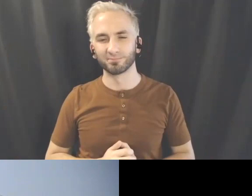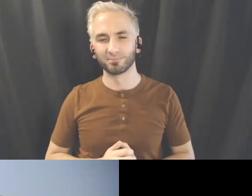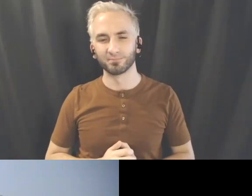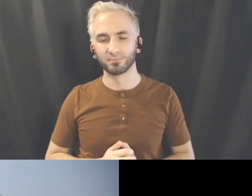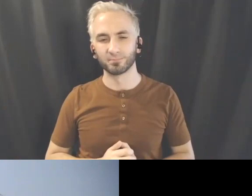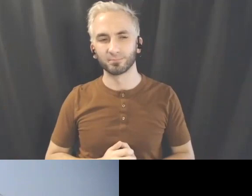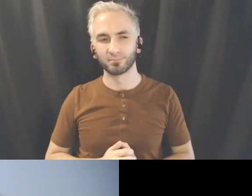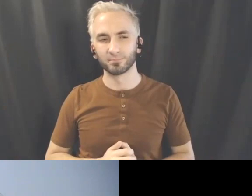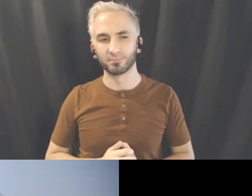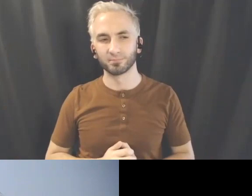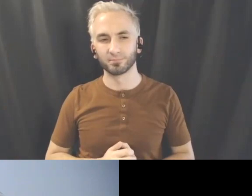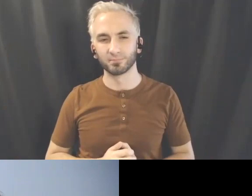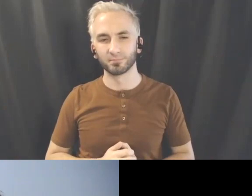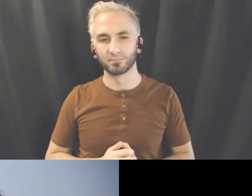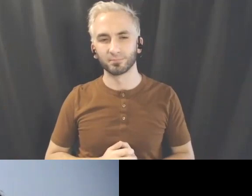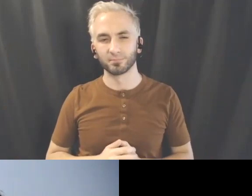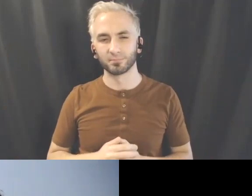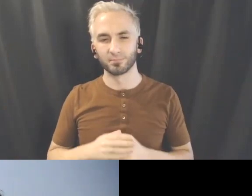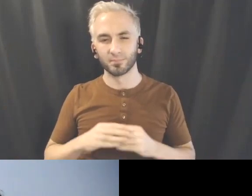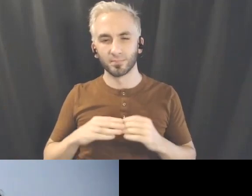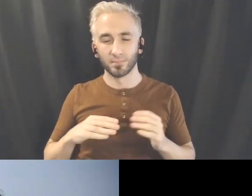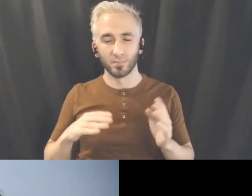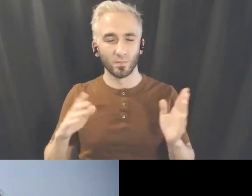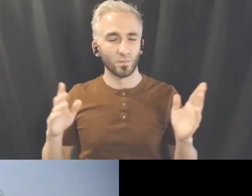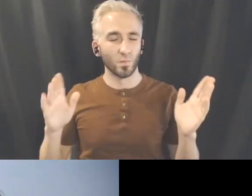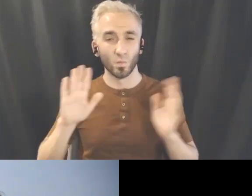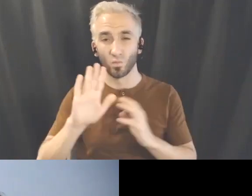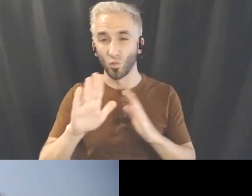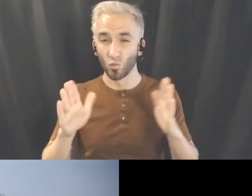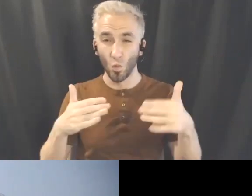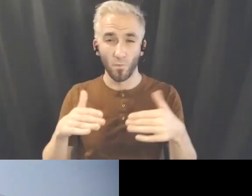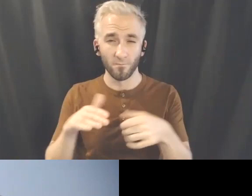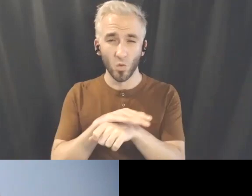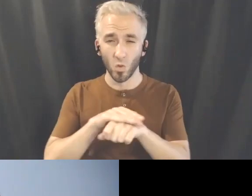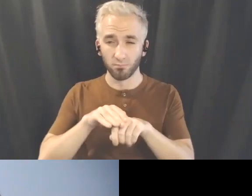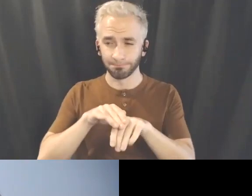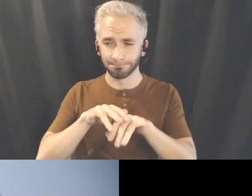and then to the whole space, wherever you're at, your room, the whole building.